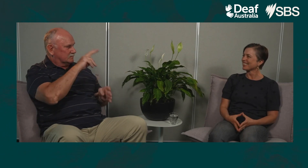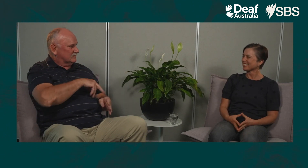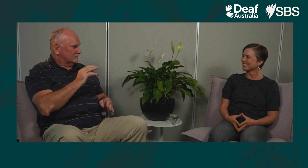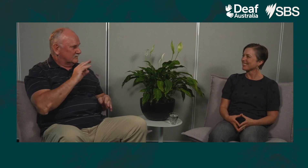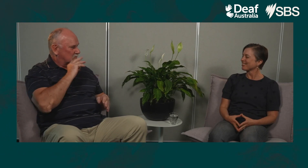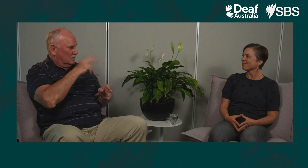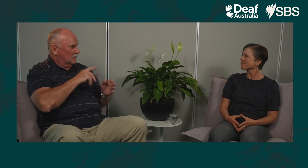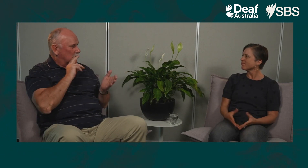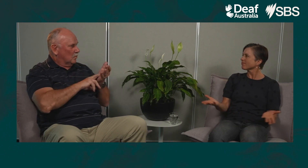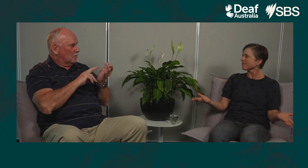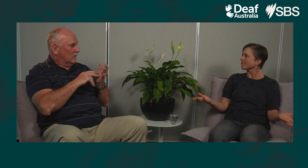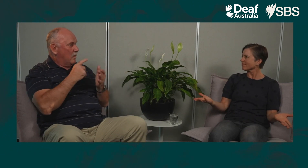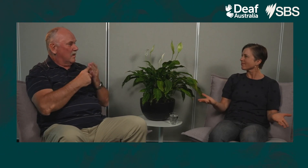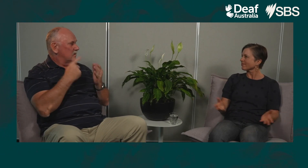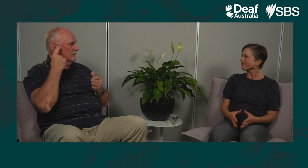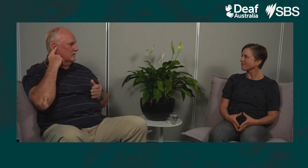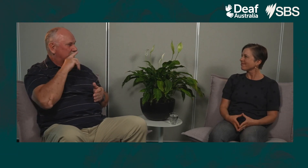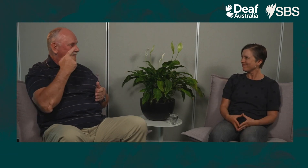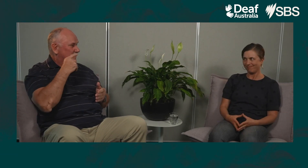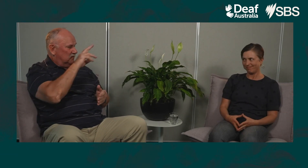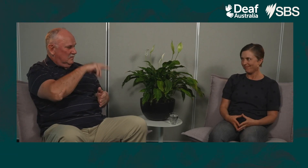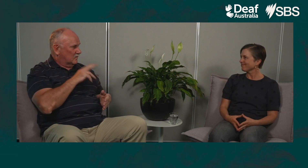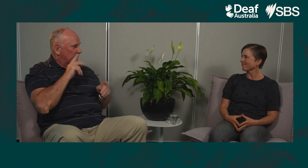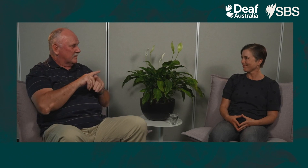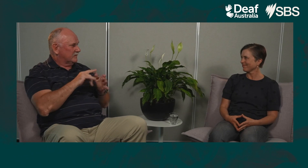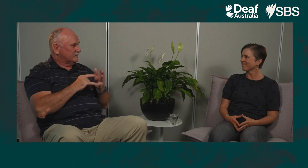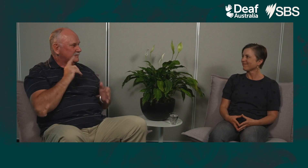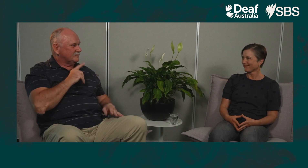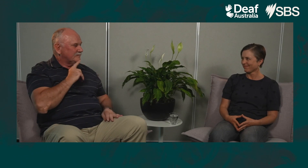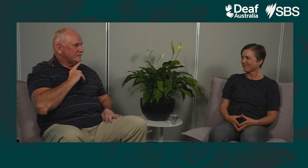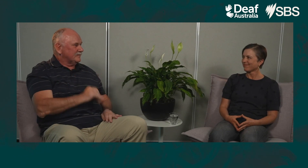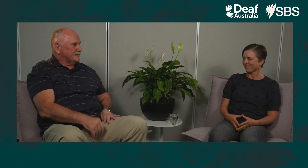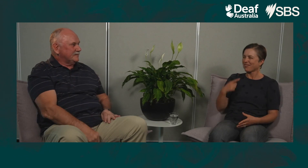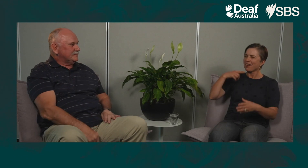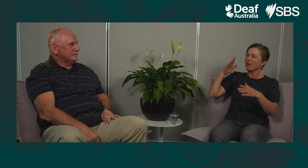And, you know, it's an invisible disability, because we can't hear, we look like able-bodied people.